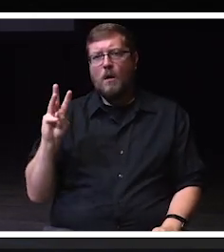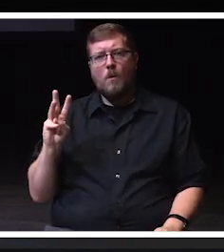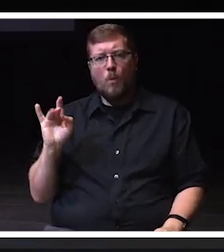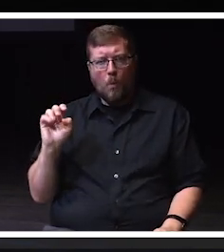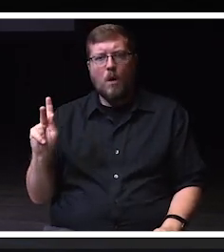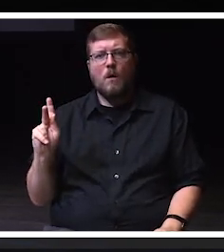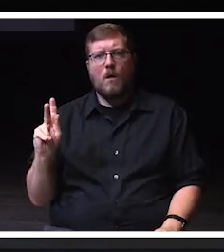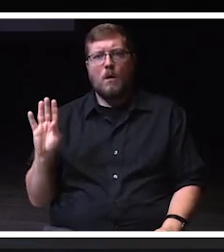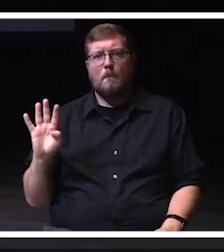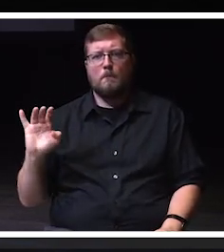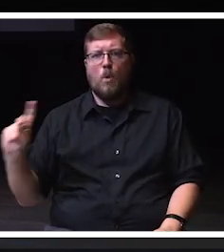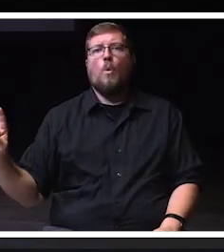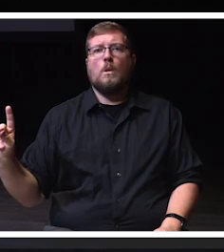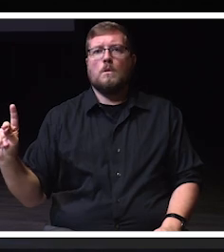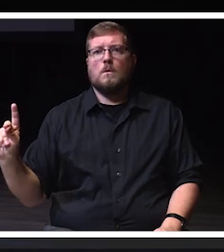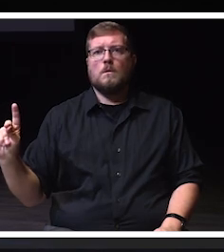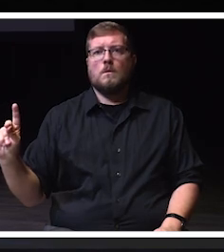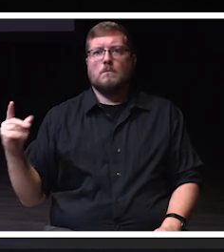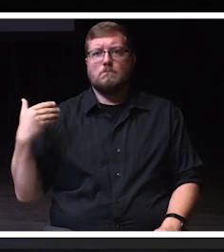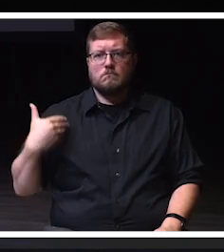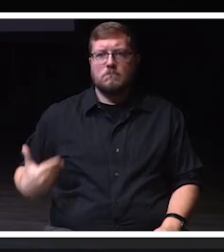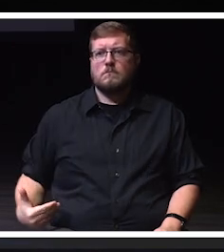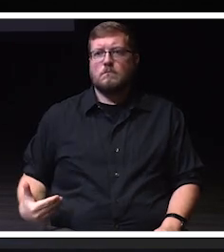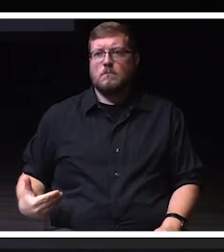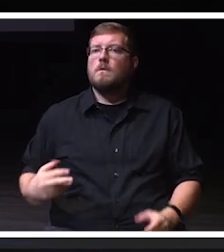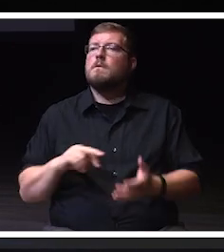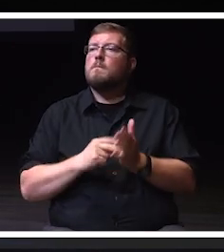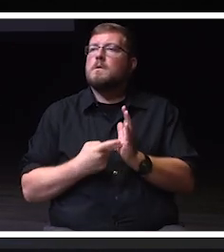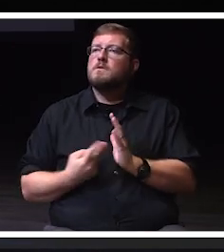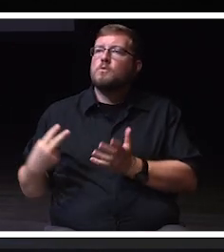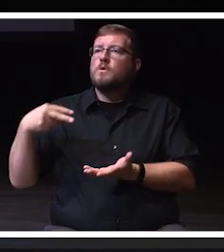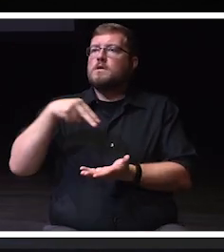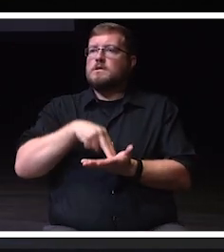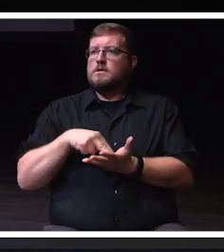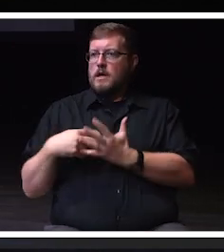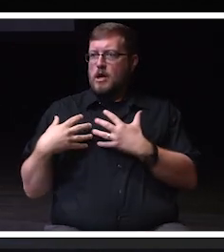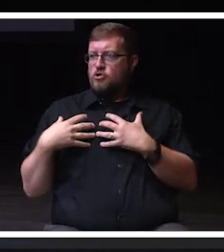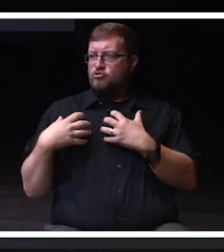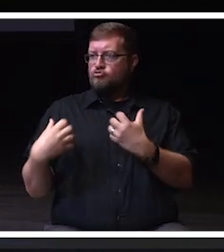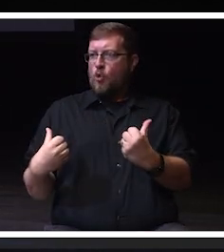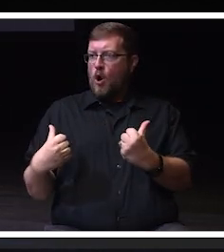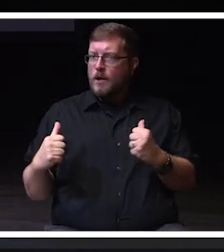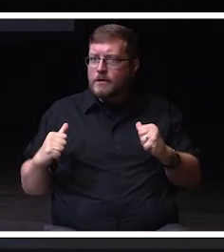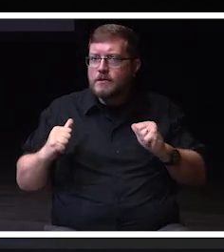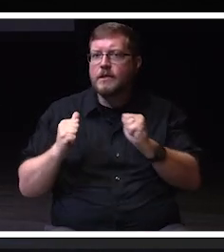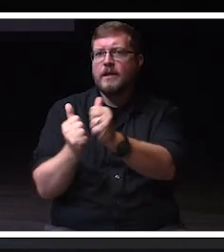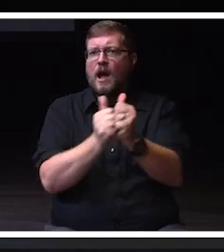We are standing strong and we will stand together. Go Warhawks!